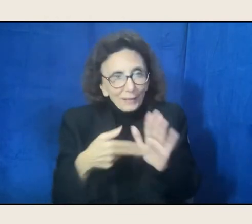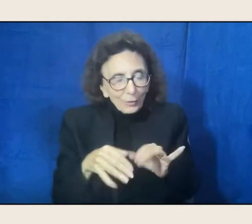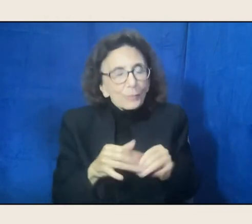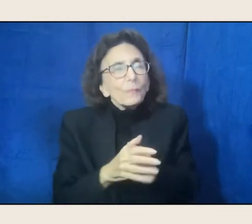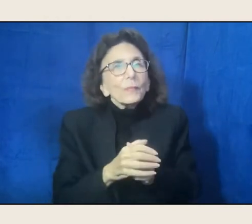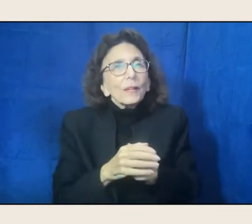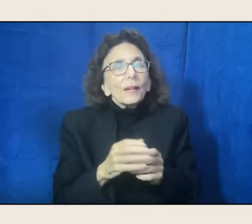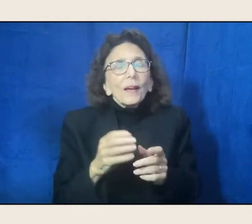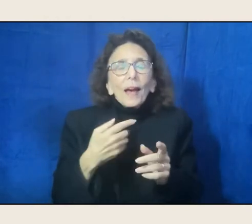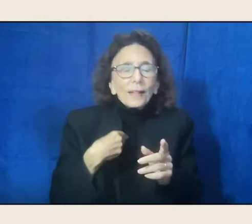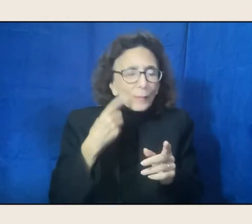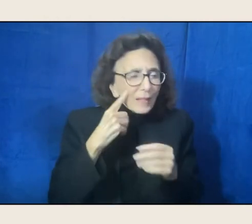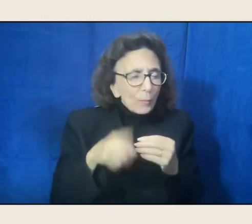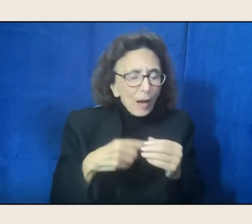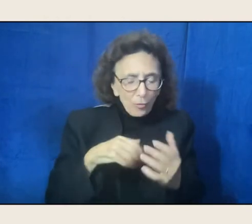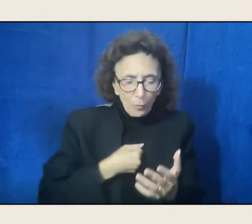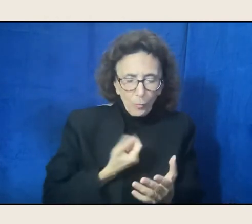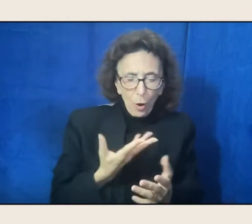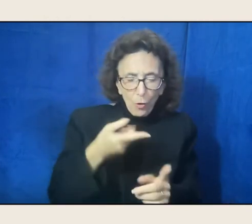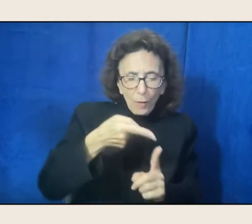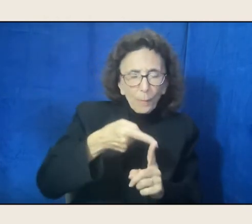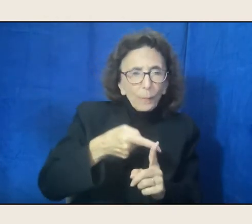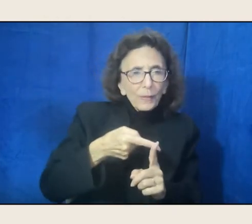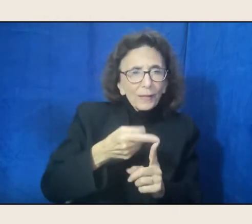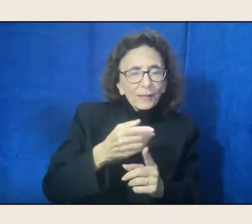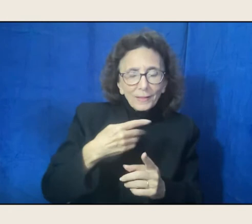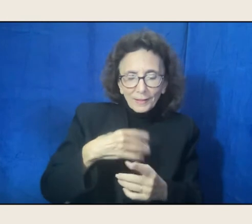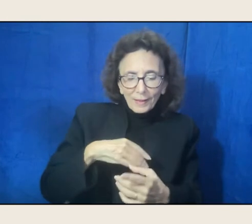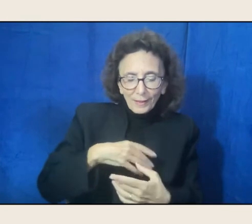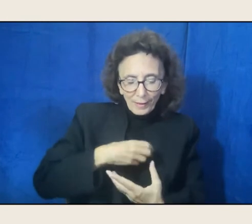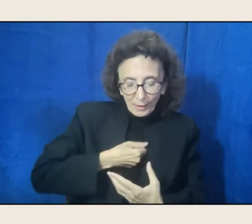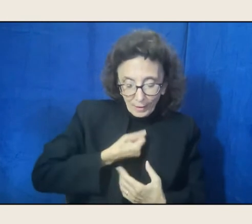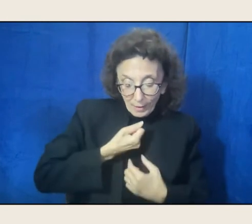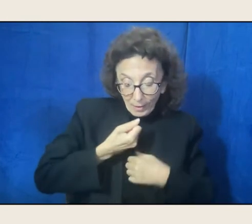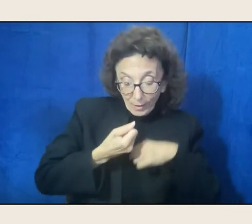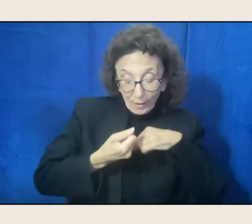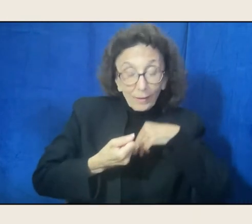is a piece of the soul, is a piece of a human being,